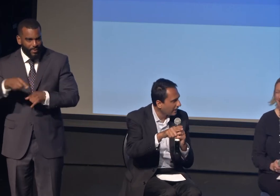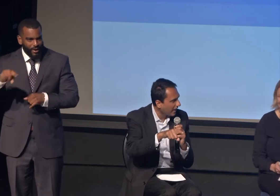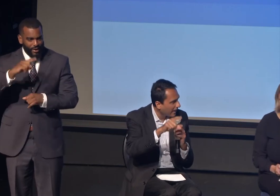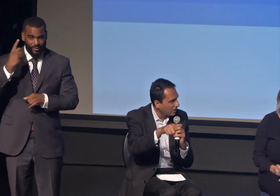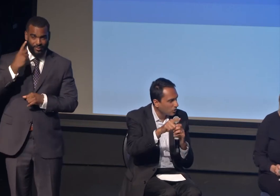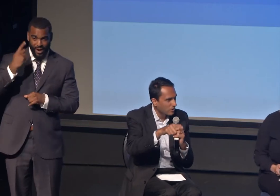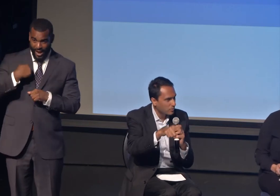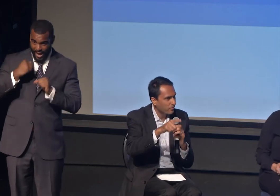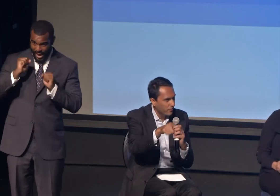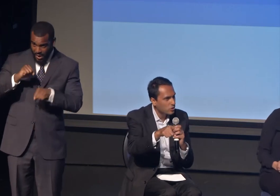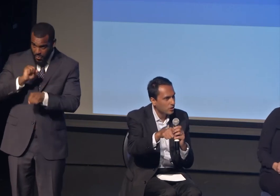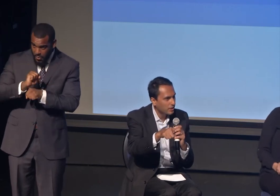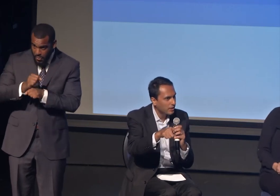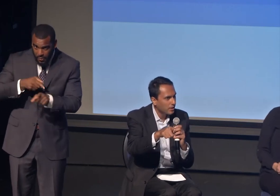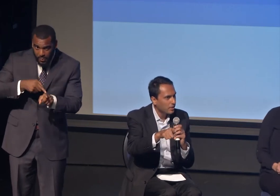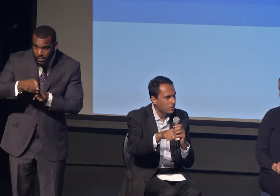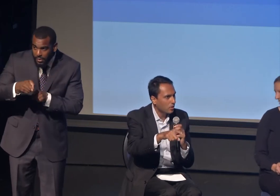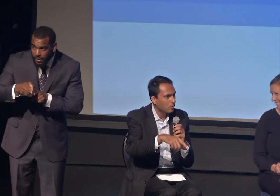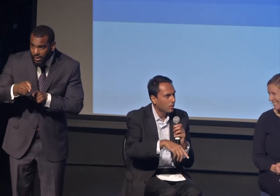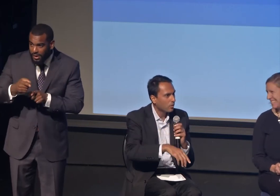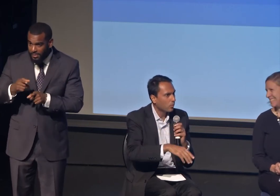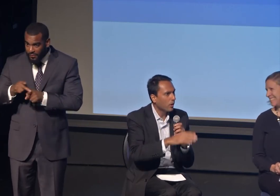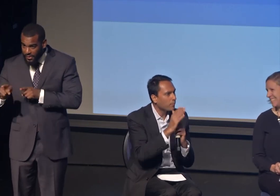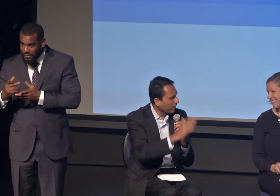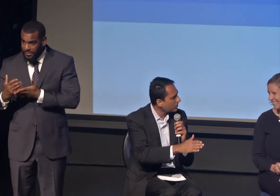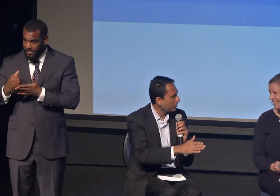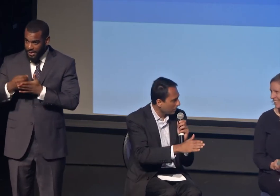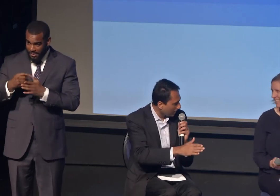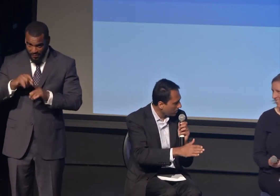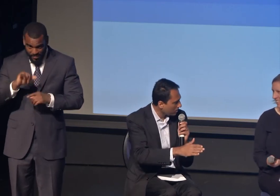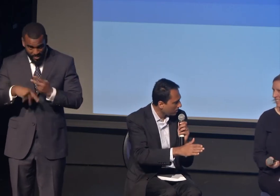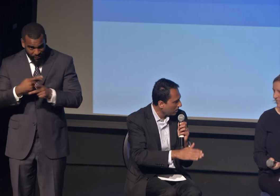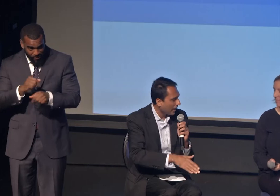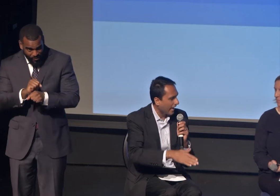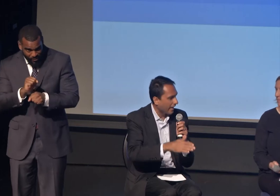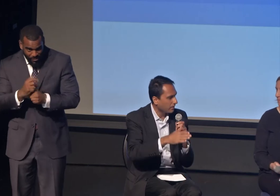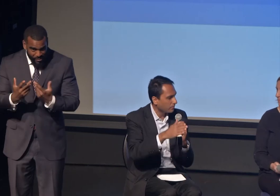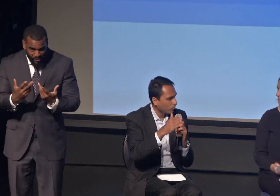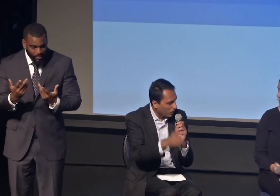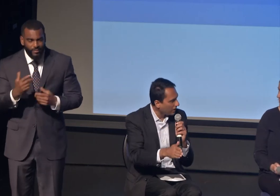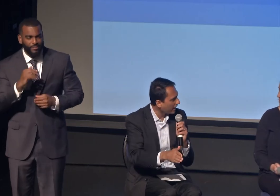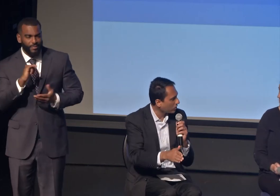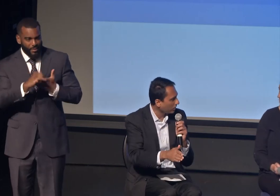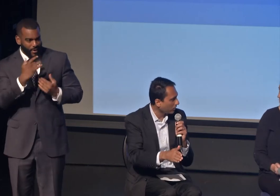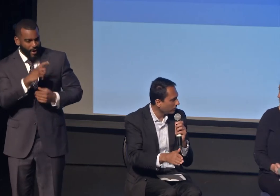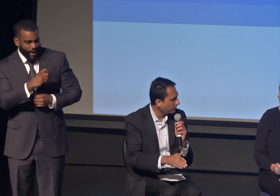I can do this professionally?" What brings you to this and what do you actually do?